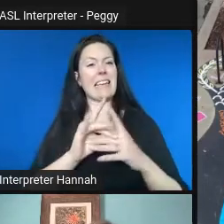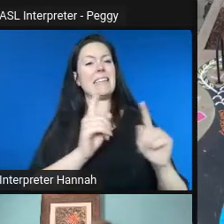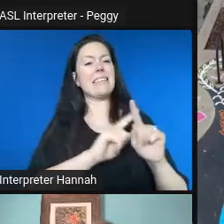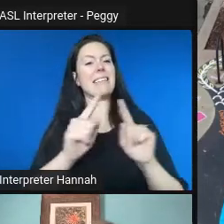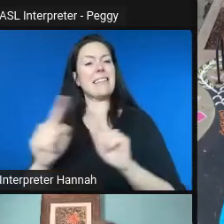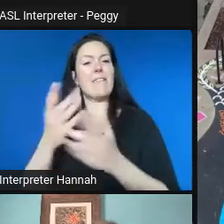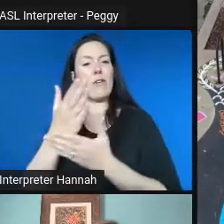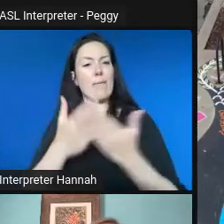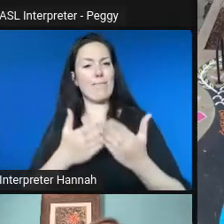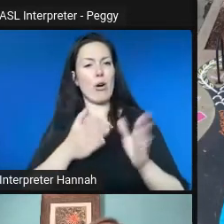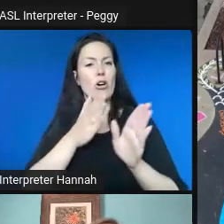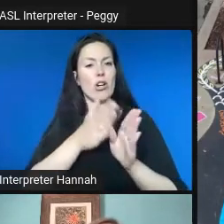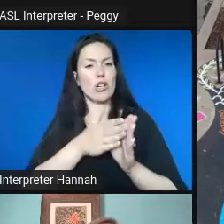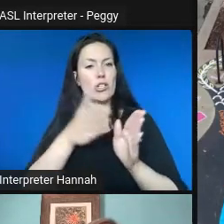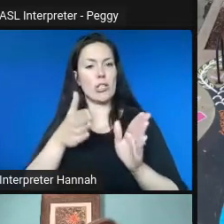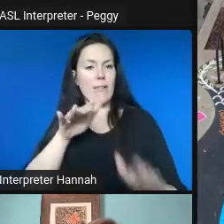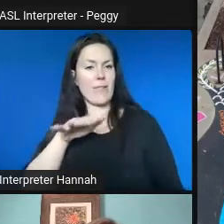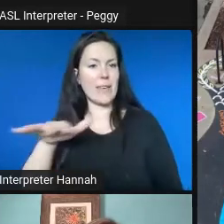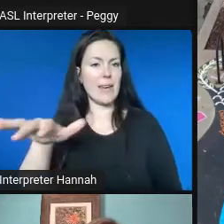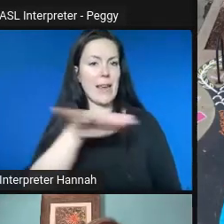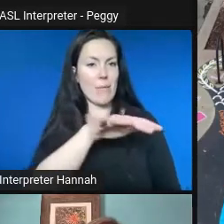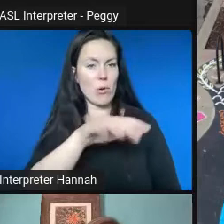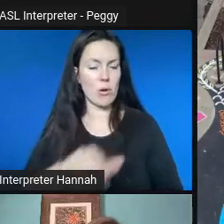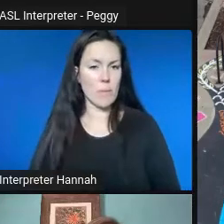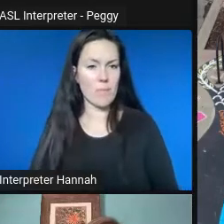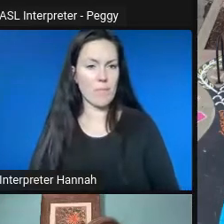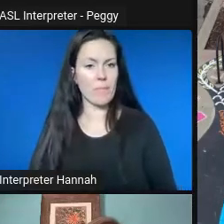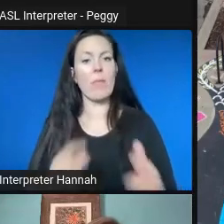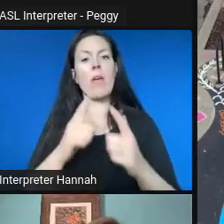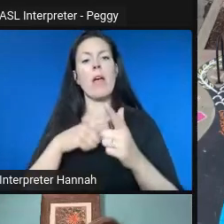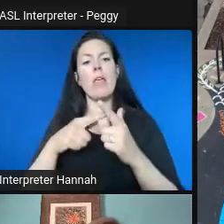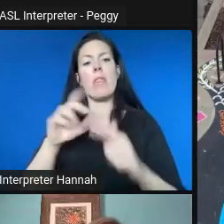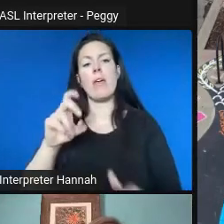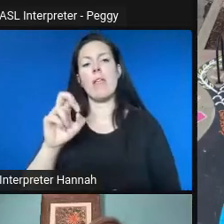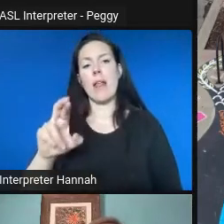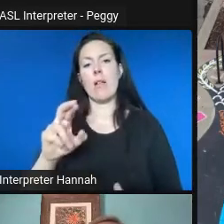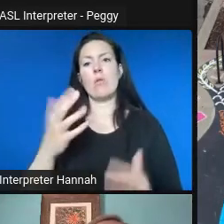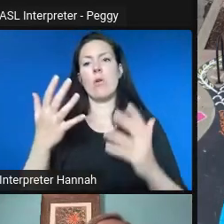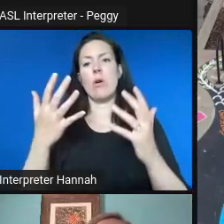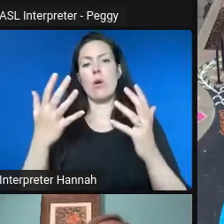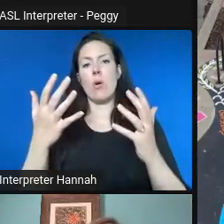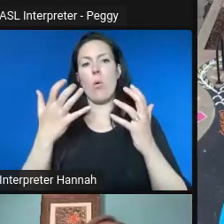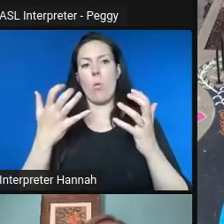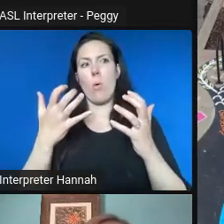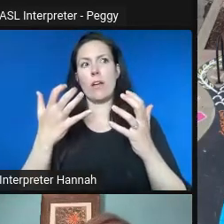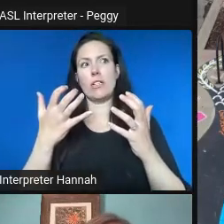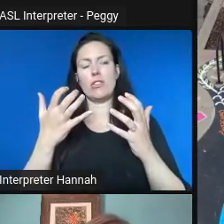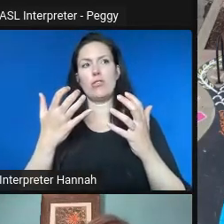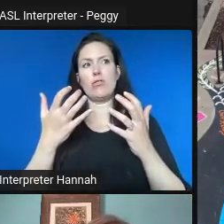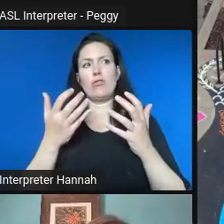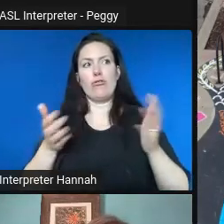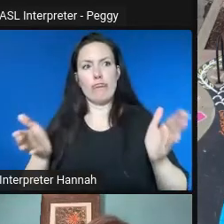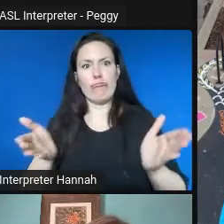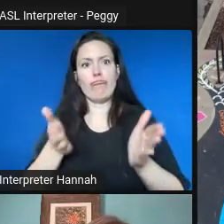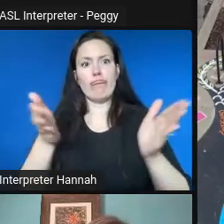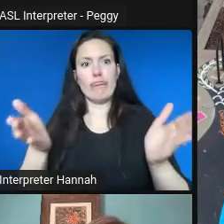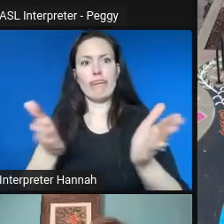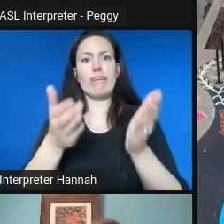And then she wanted a prompt to invite people to interact with the art as well.